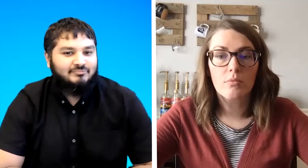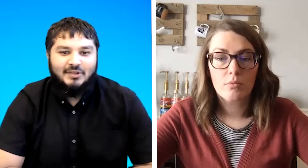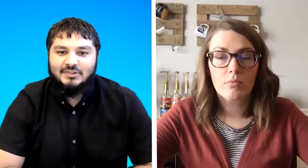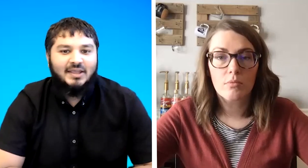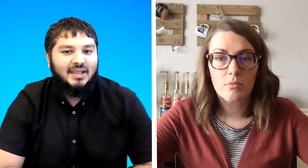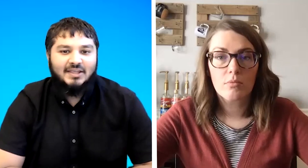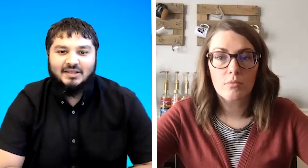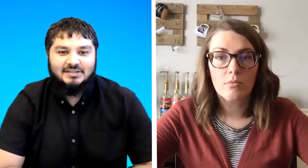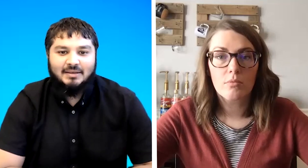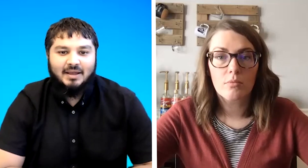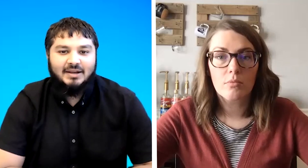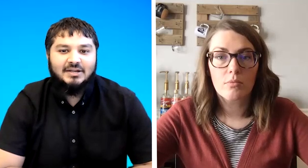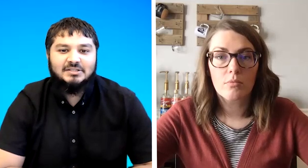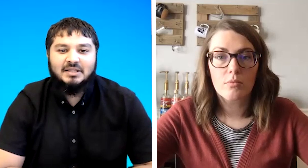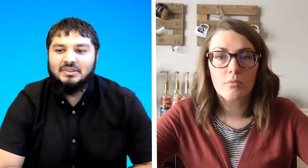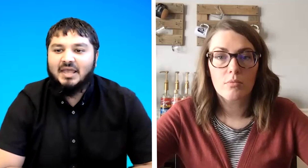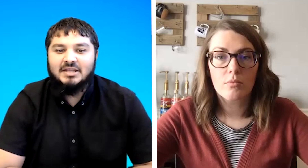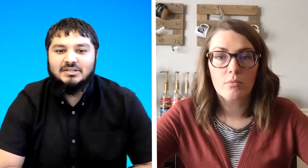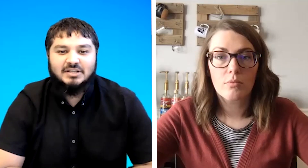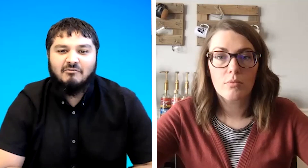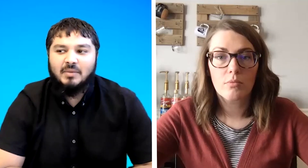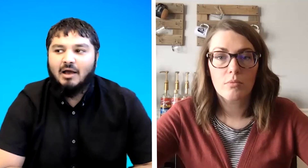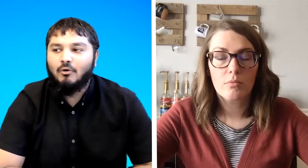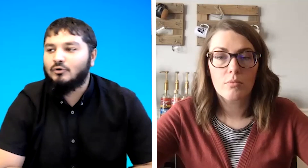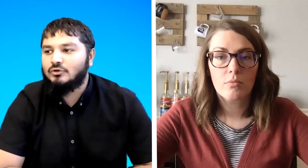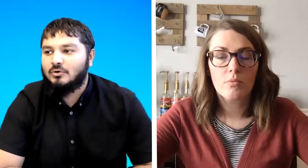then they get an exam and it doesn't and the age doesn't have to be how old you or